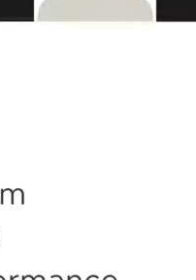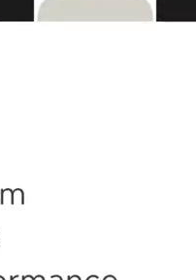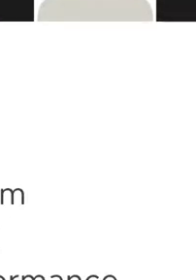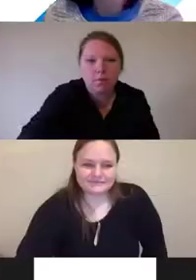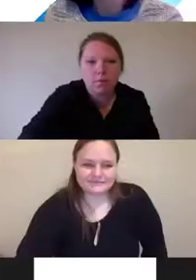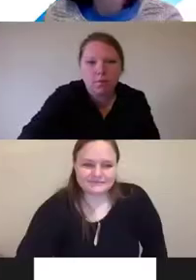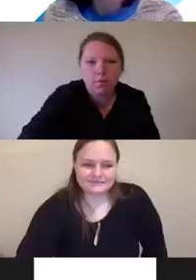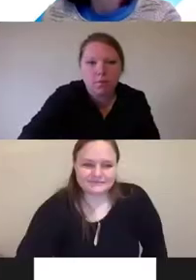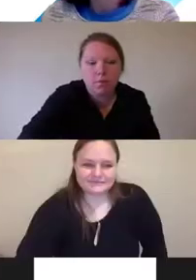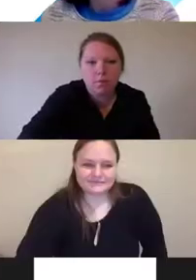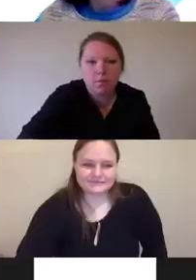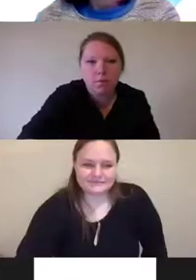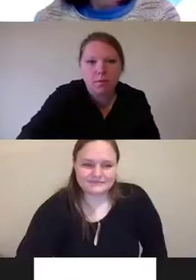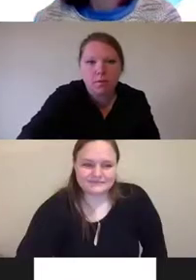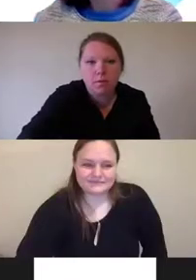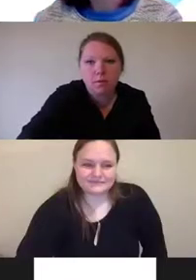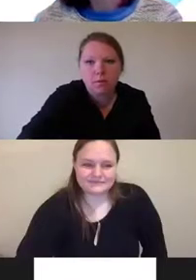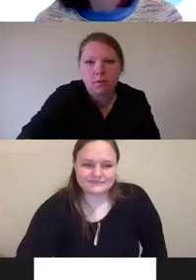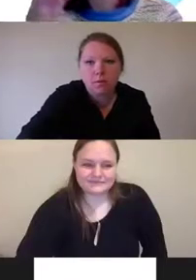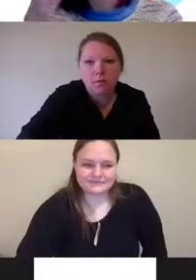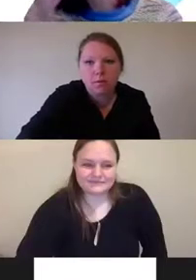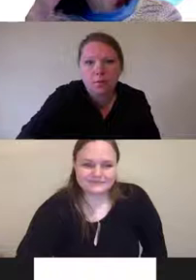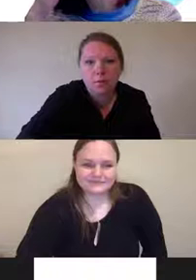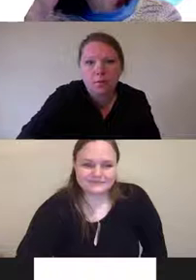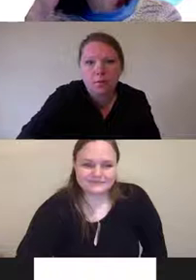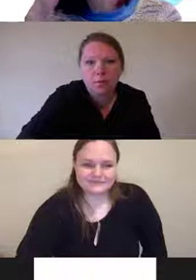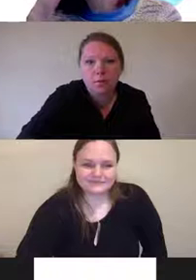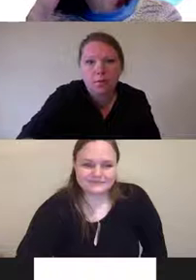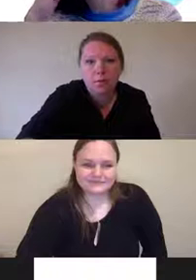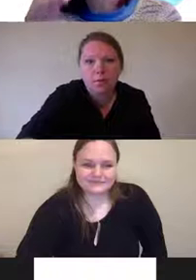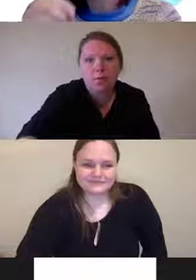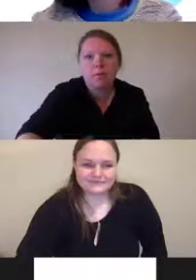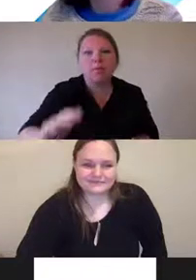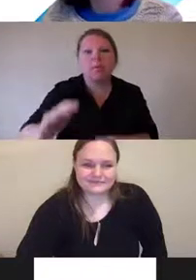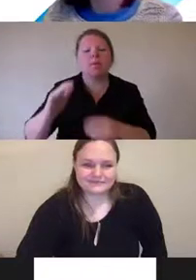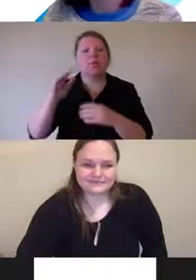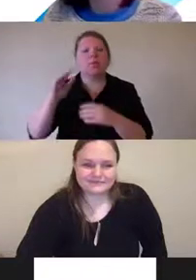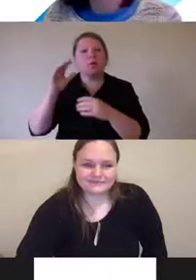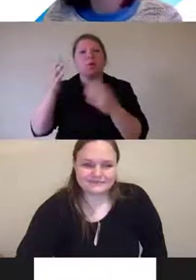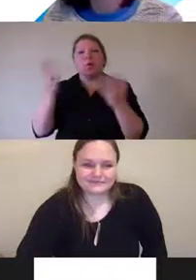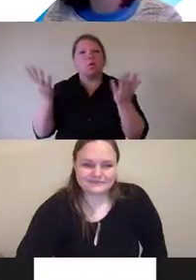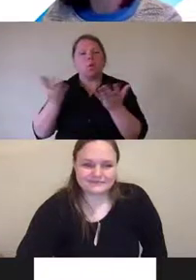So, what do the accessibility experts have to say?